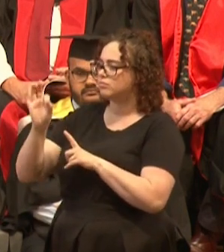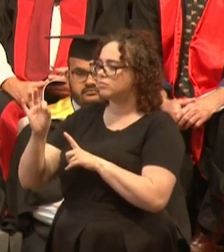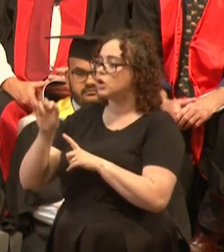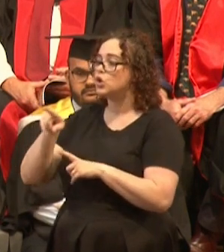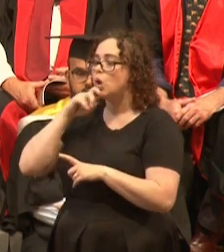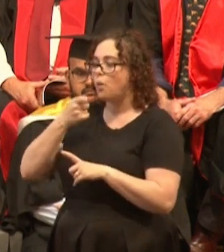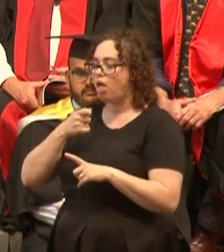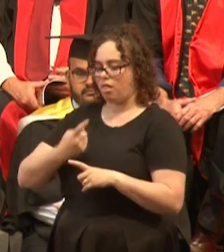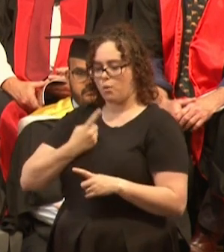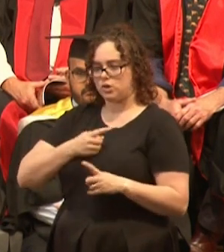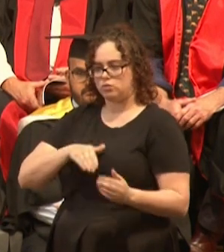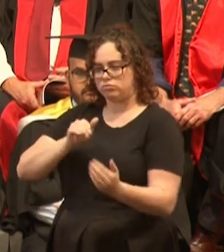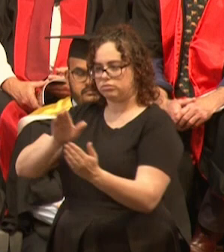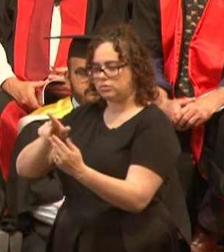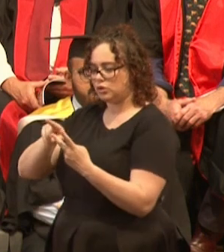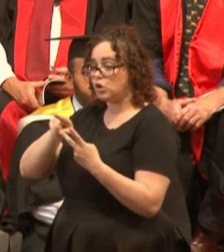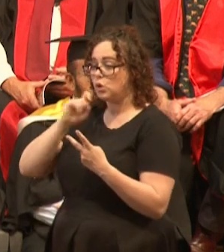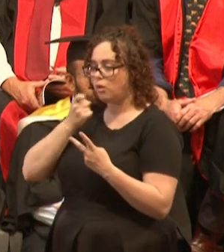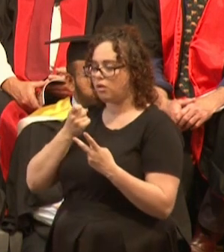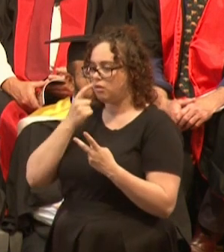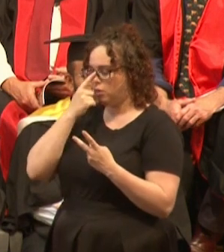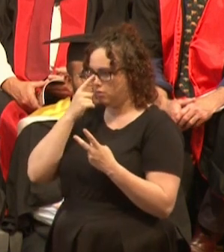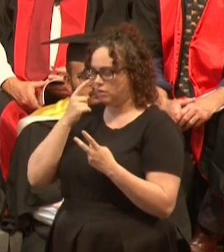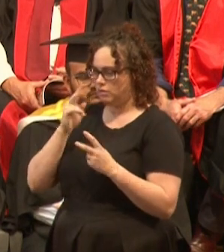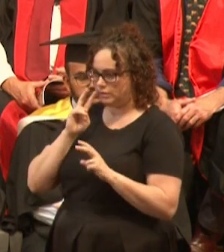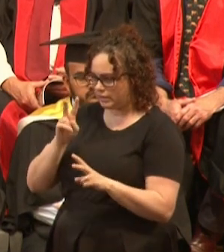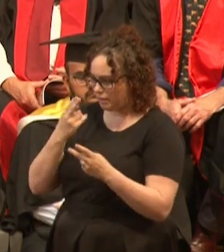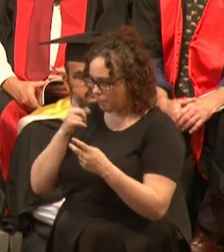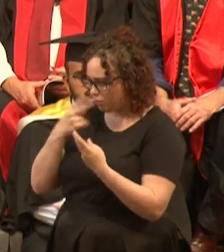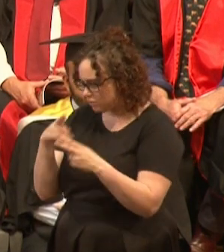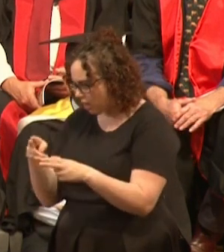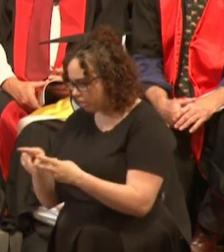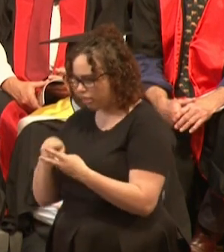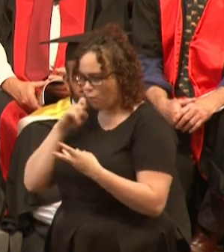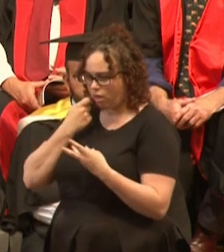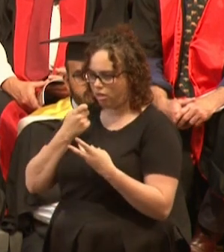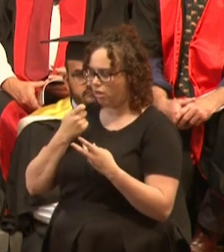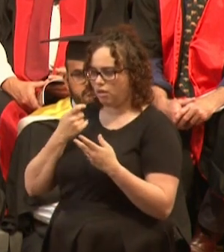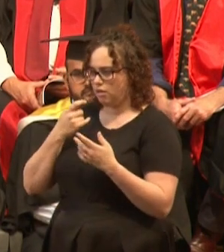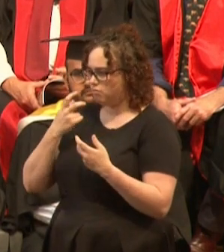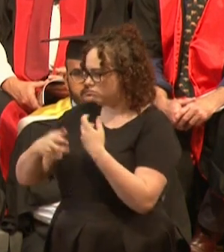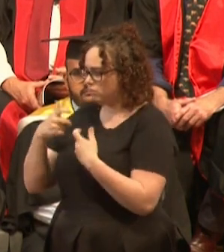you'll confront death and illness, emotional and mental hardship, but never, never underestimate your ability